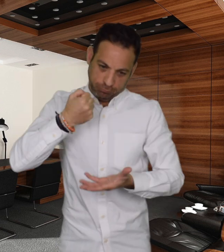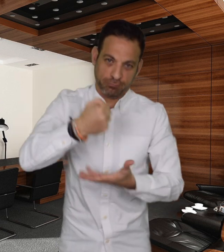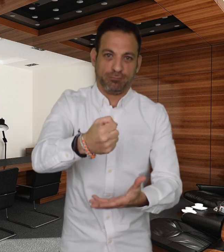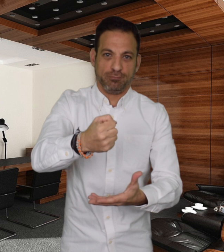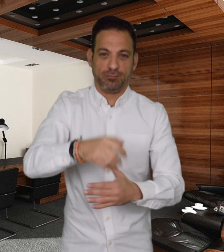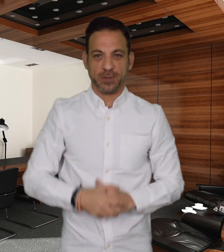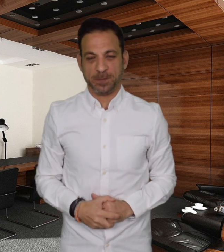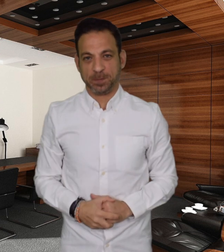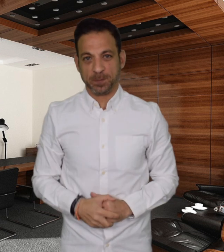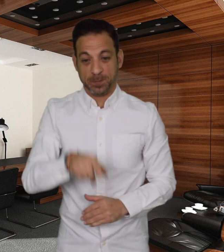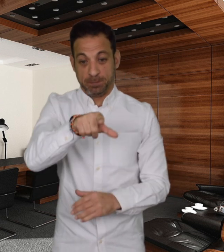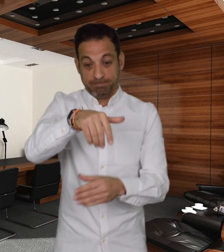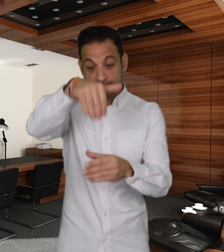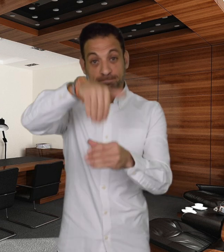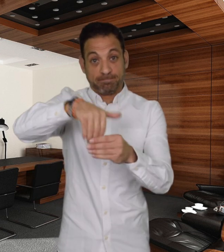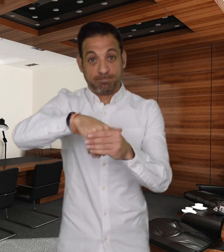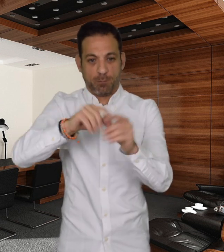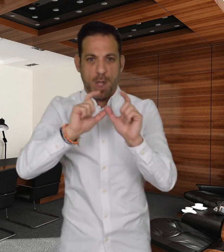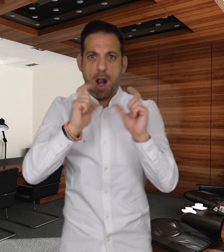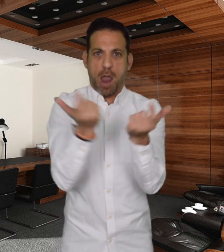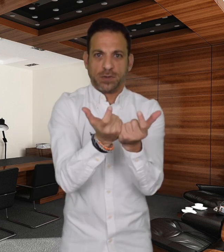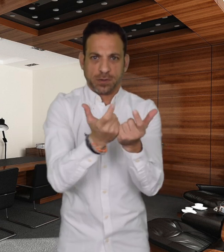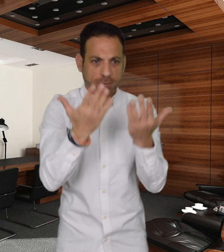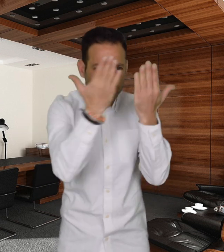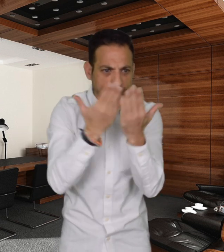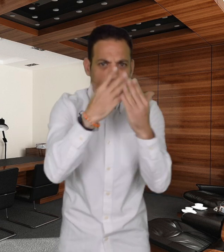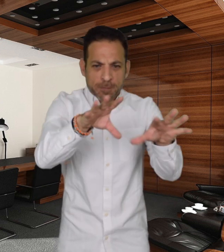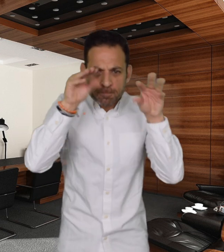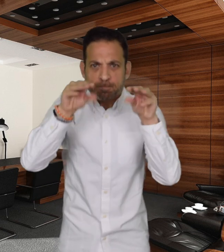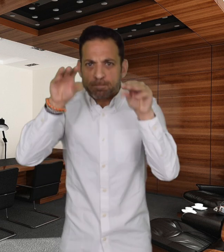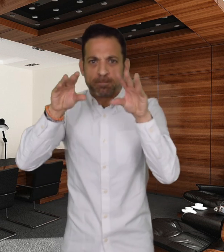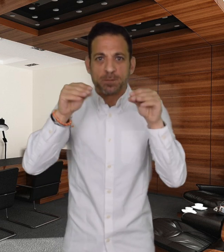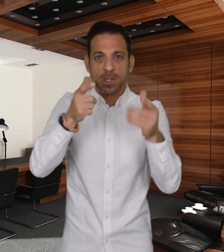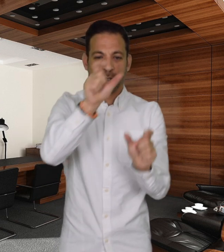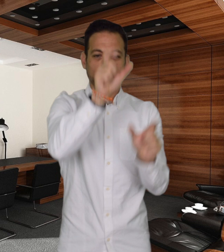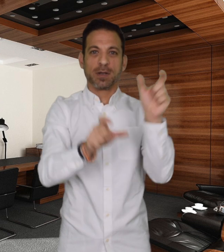In these classes, participants will learn how to communicate with Deaf